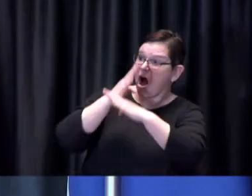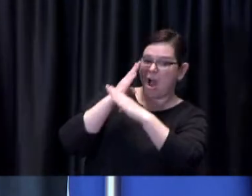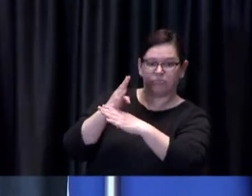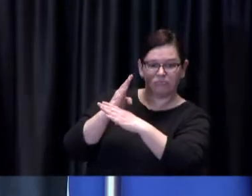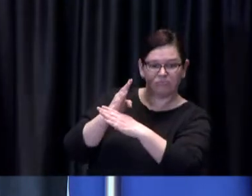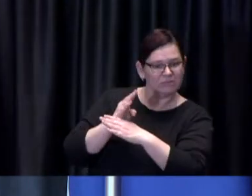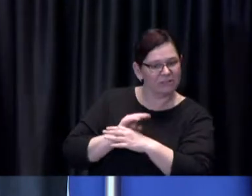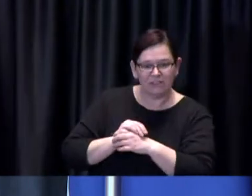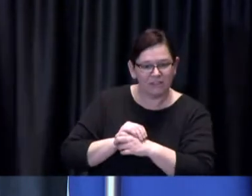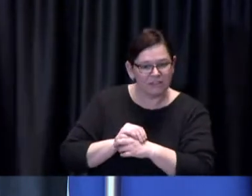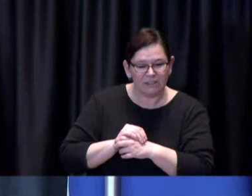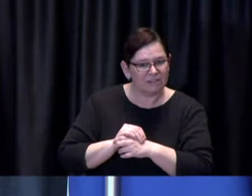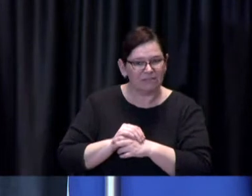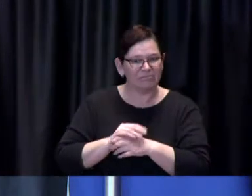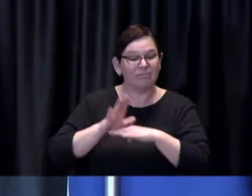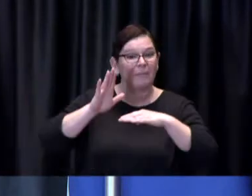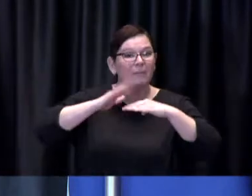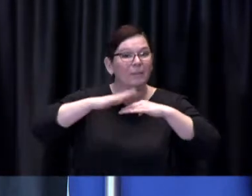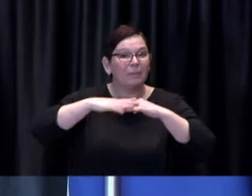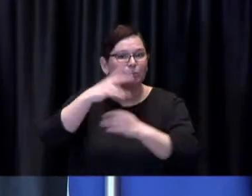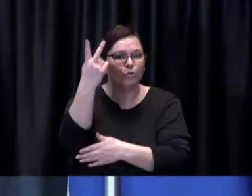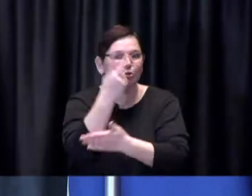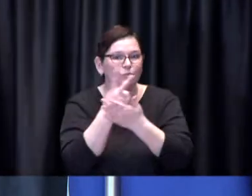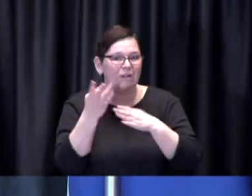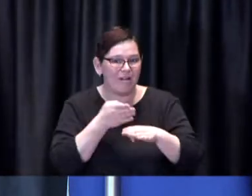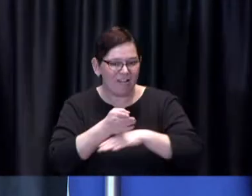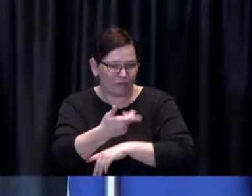So, in the days following vaccination,